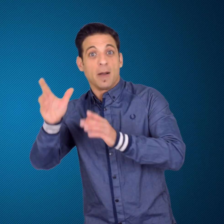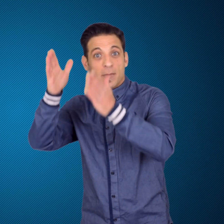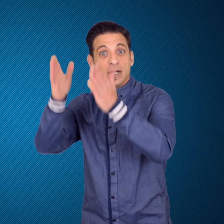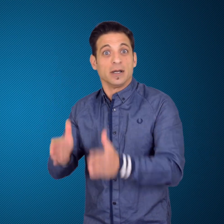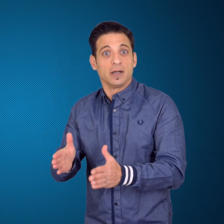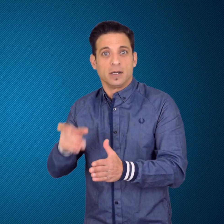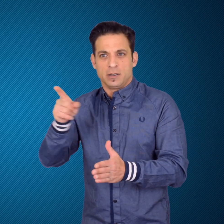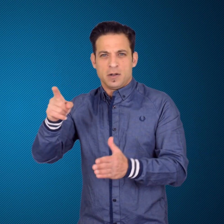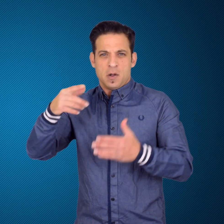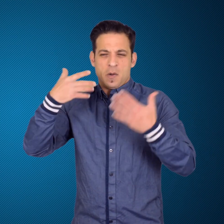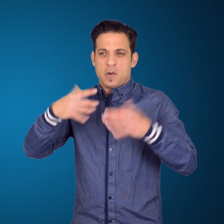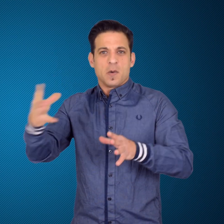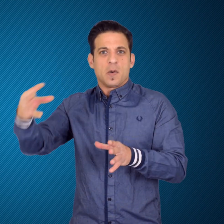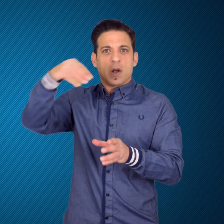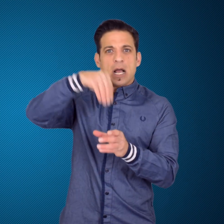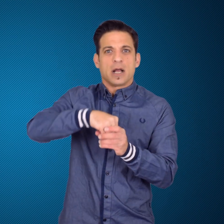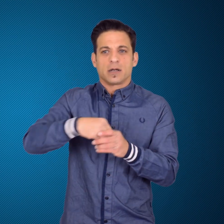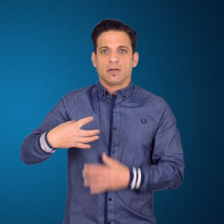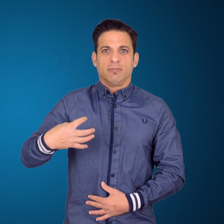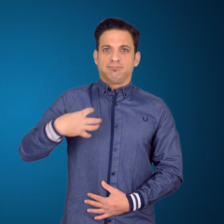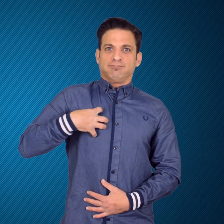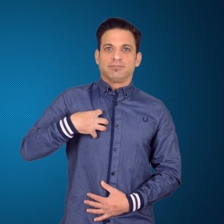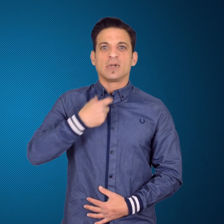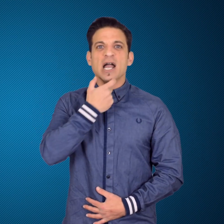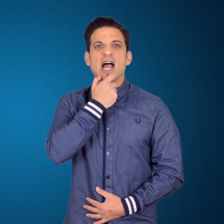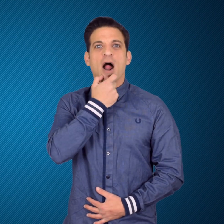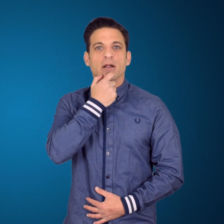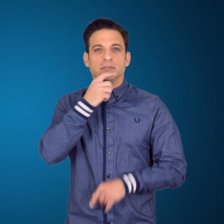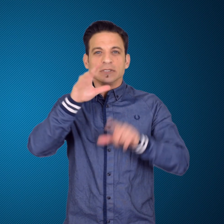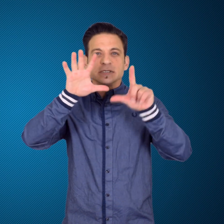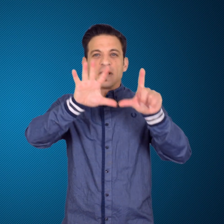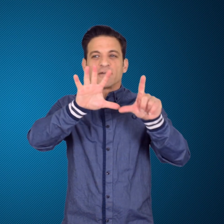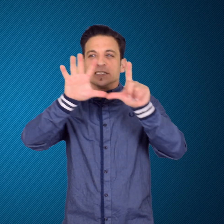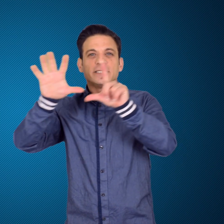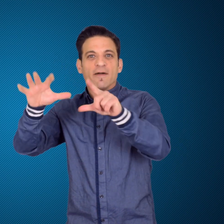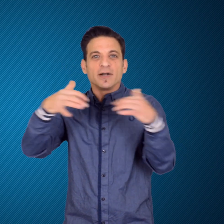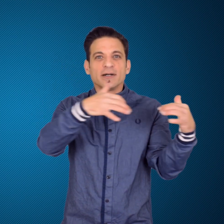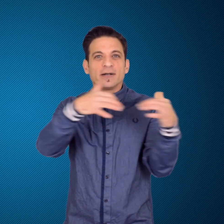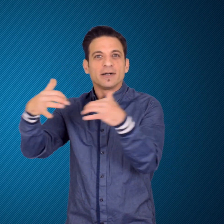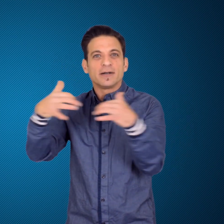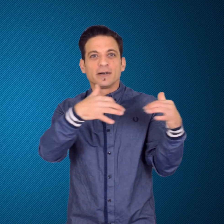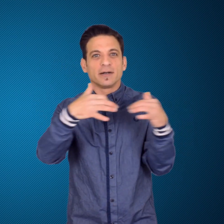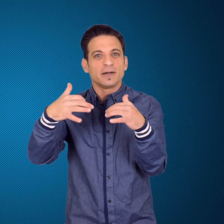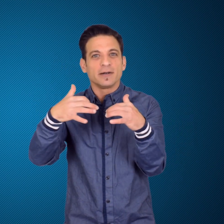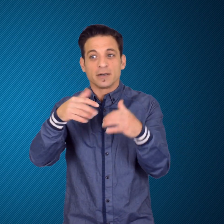in the England Sevens team. She started to play rugby when